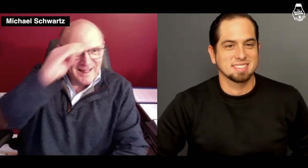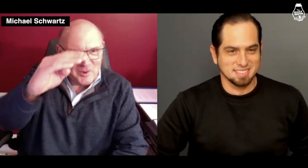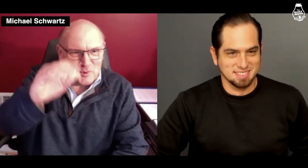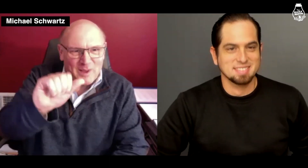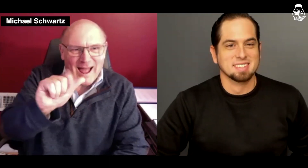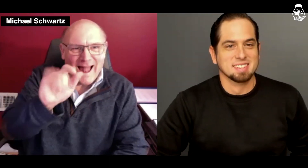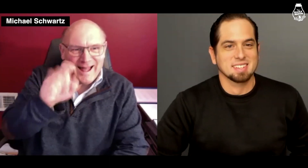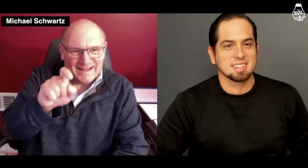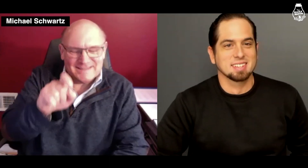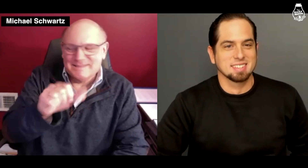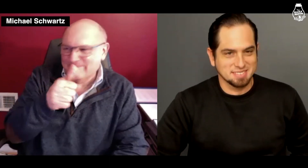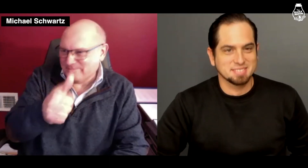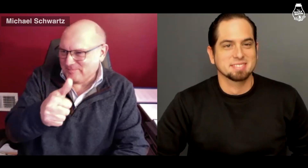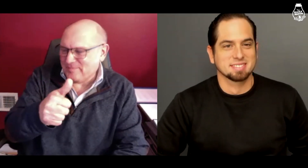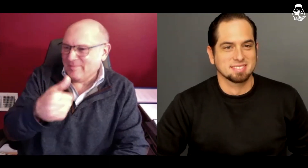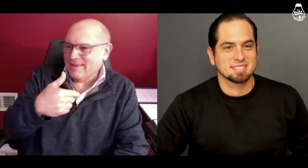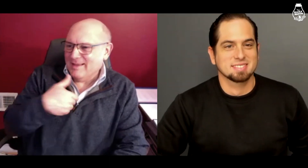Hello Alex.